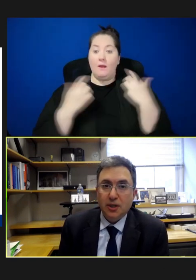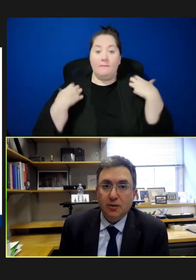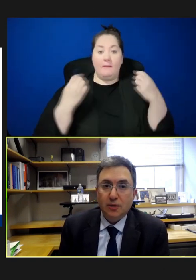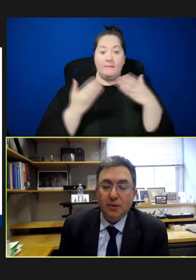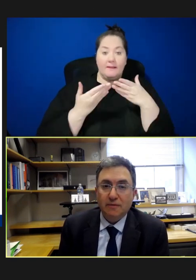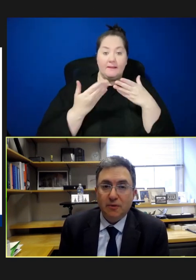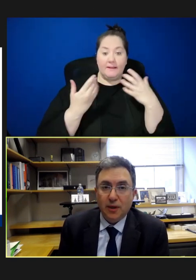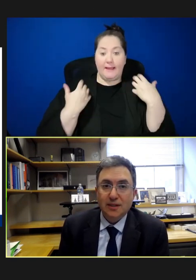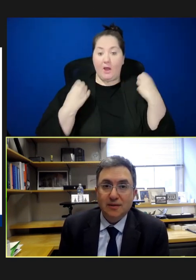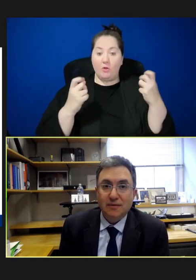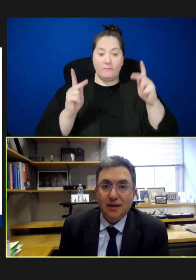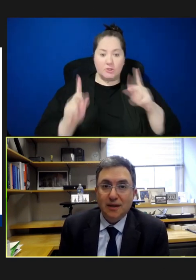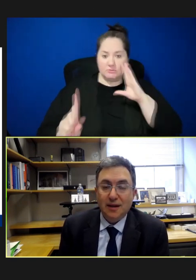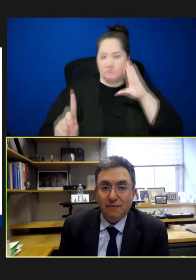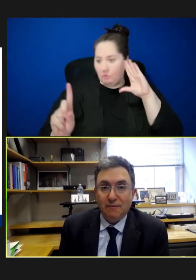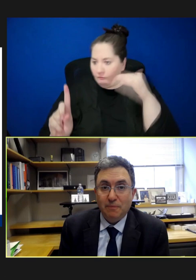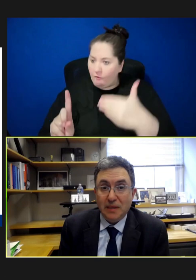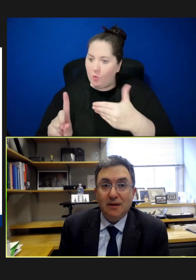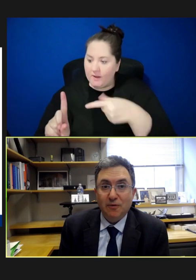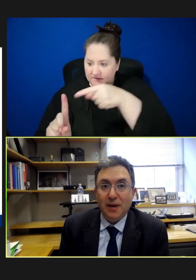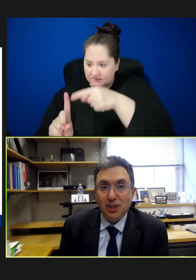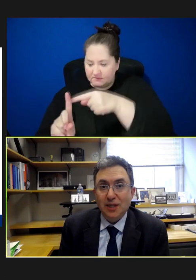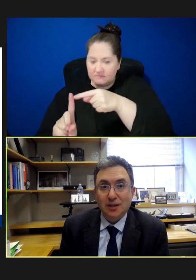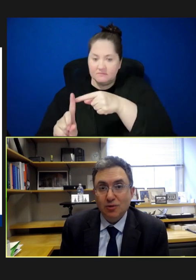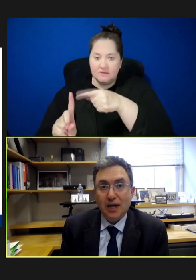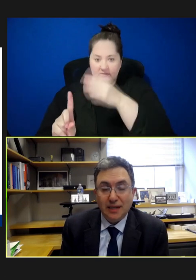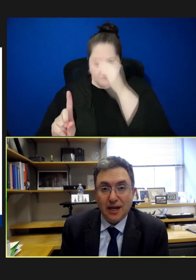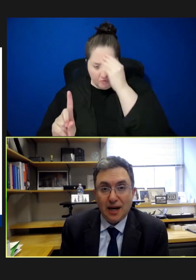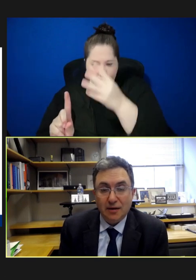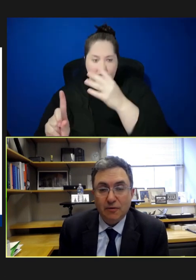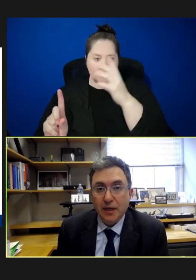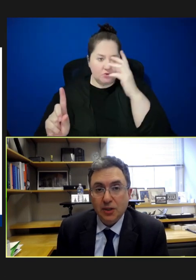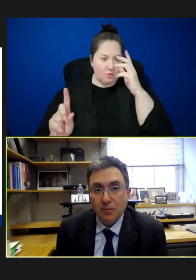who can be the focus of misinformation as they're trying to get out information.